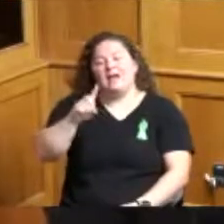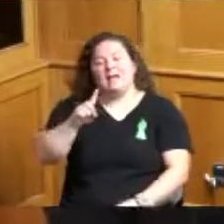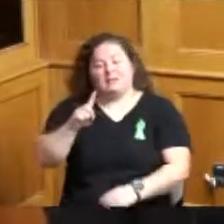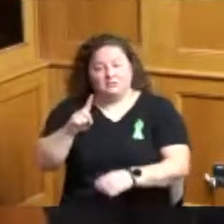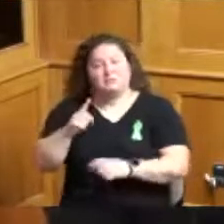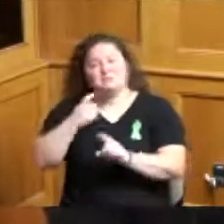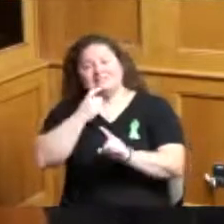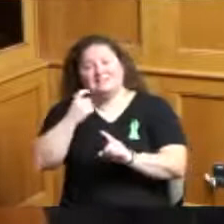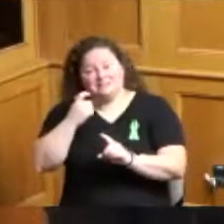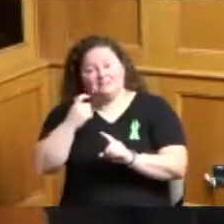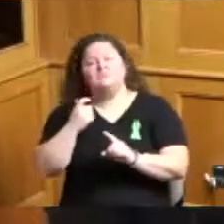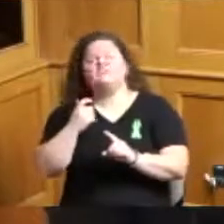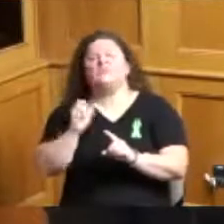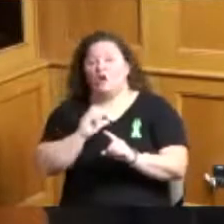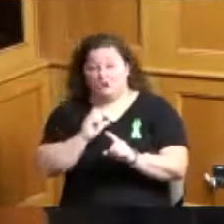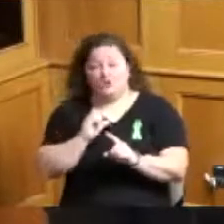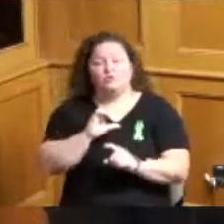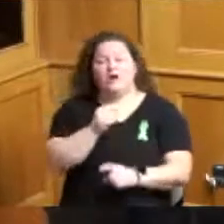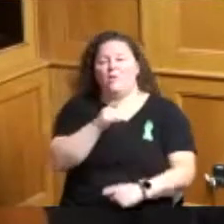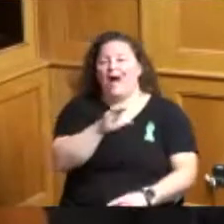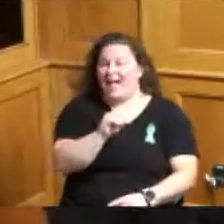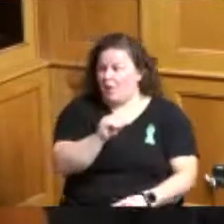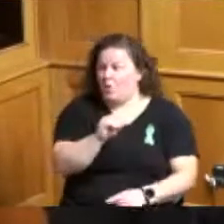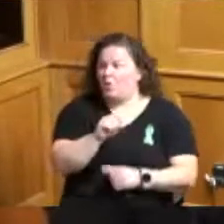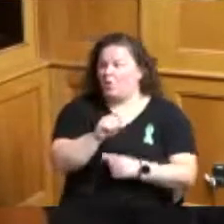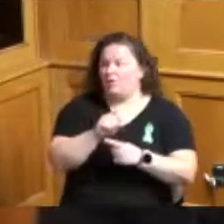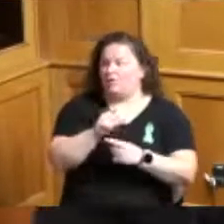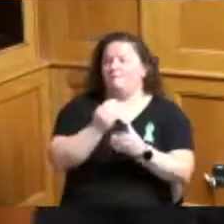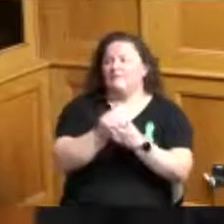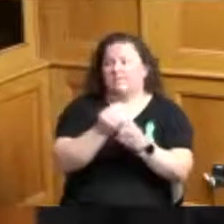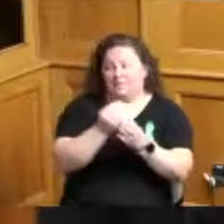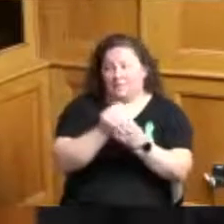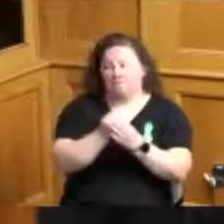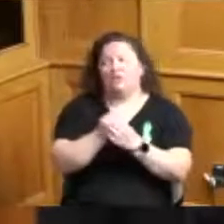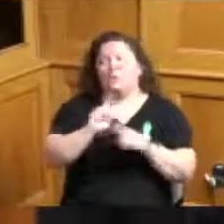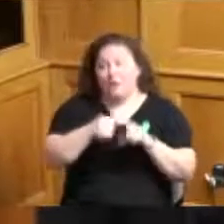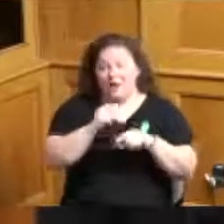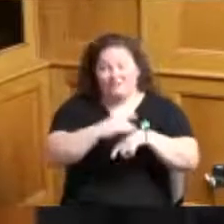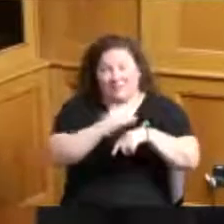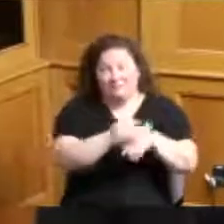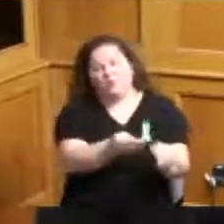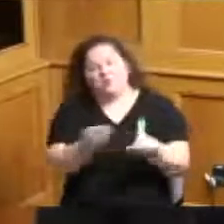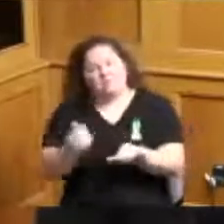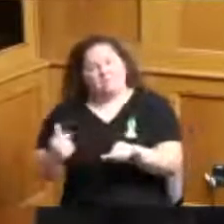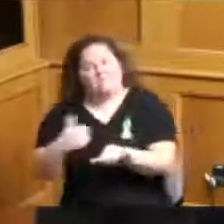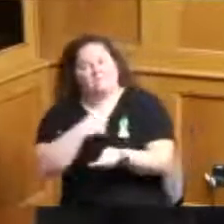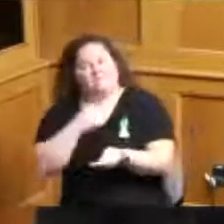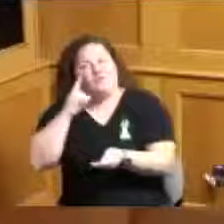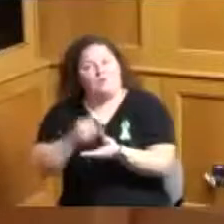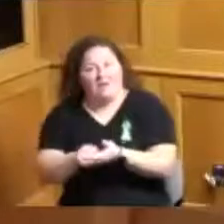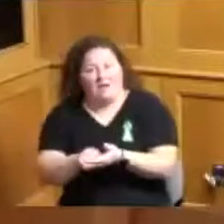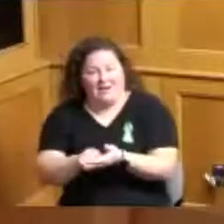the one Ohio funds as they come available for the for the community thank you thank you so much Bob